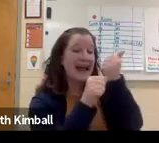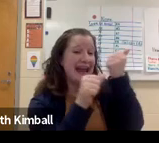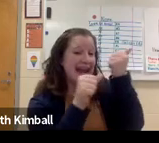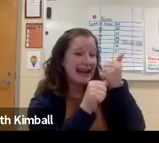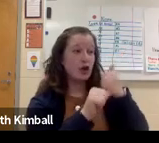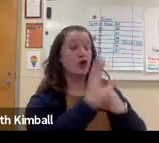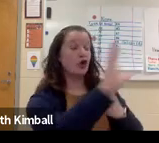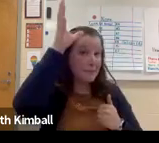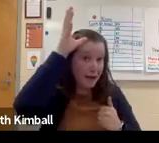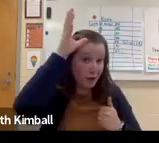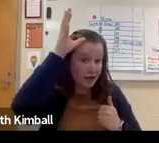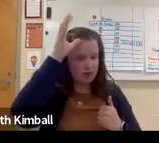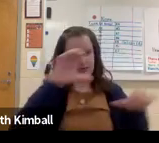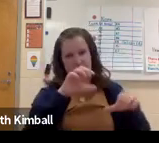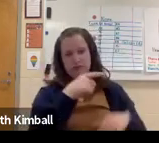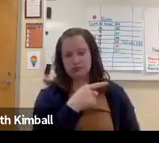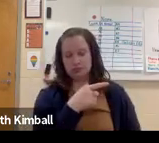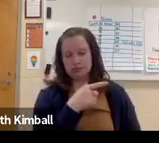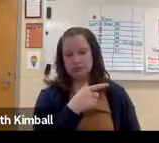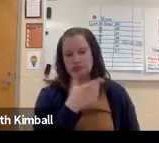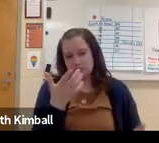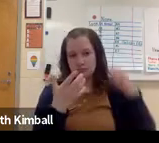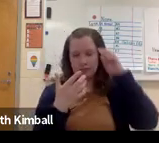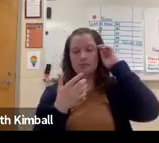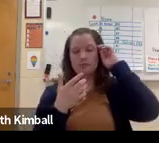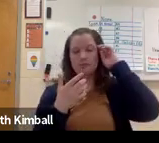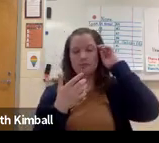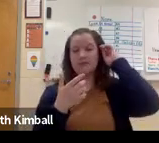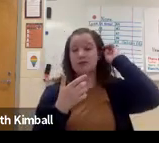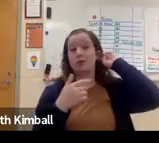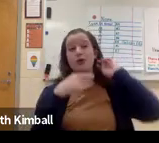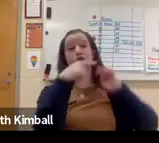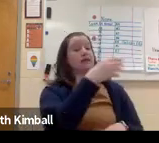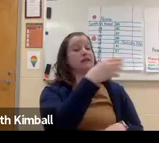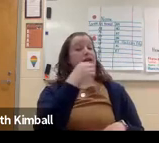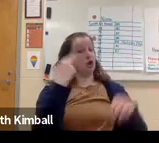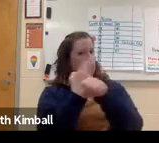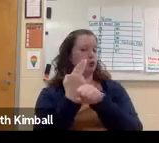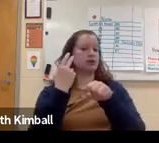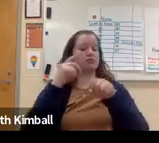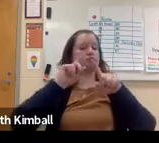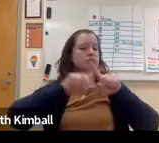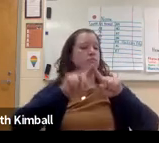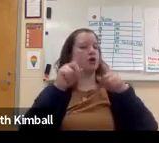She actually did much better than her aid or her parents expected.